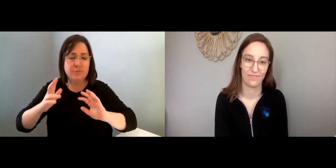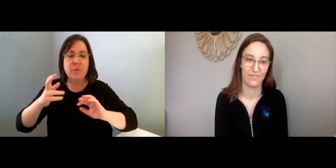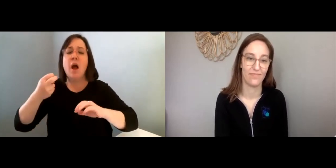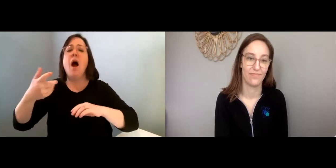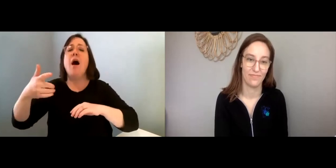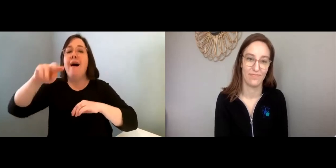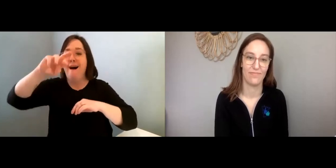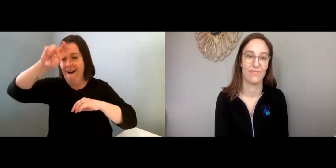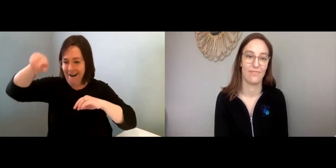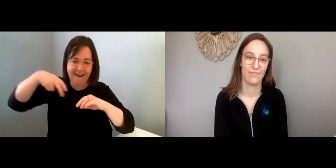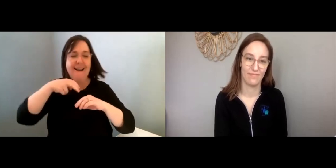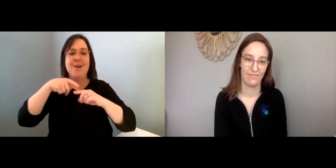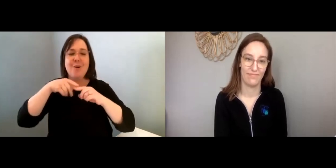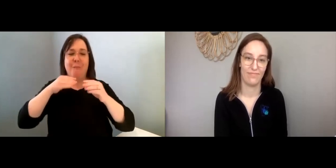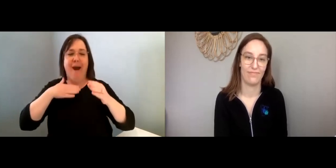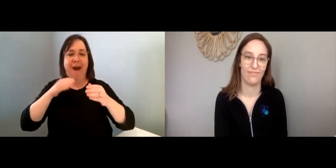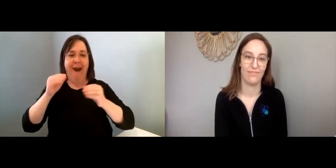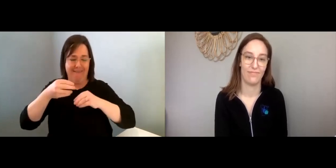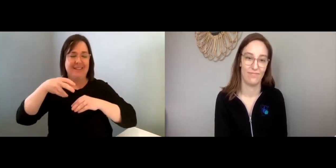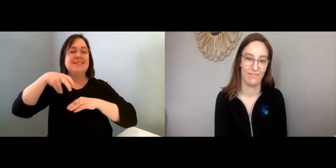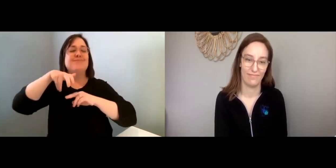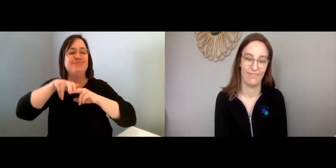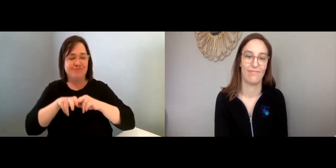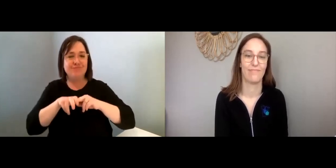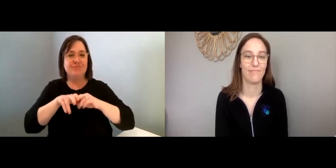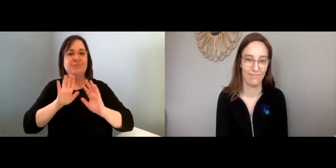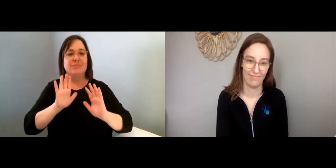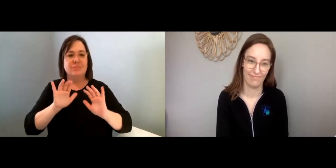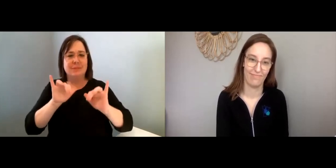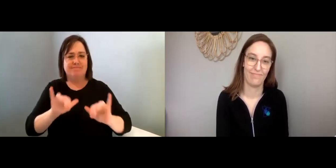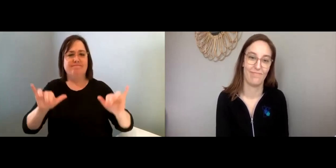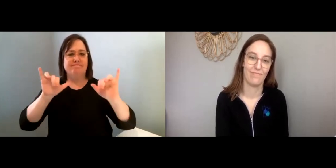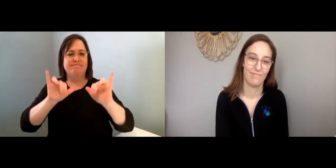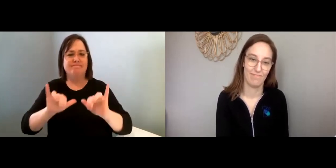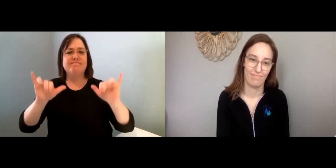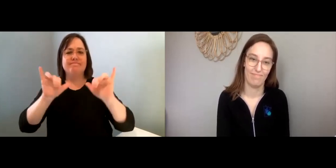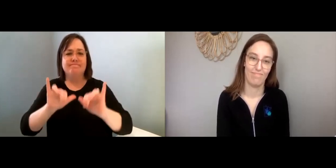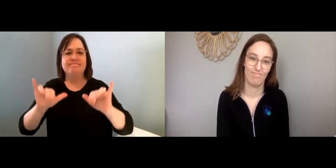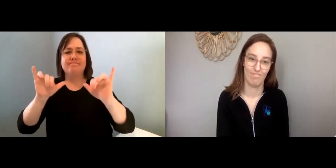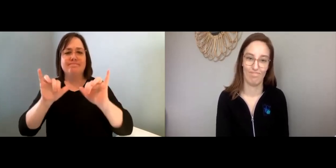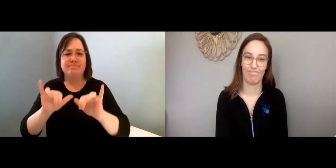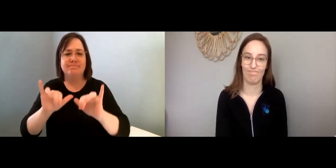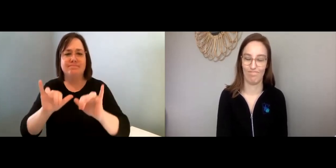And then you can go into your home office and begin your workday.